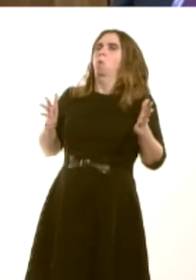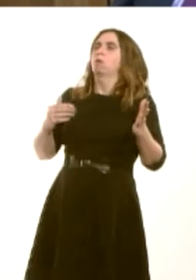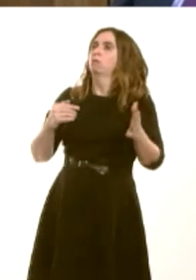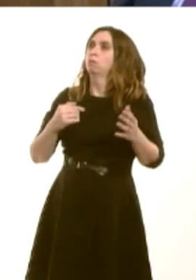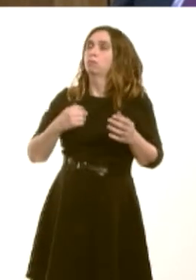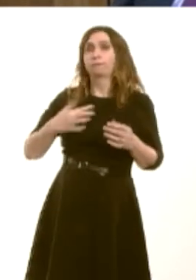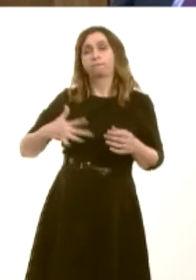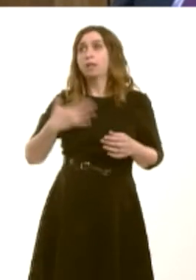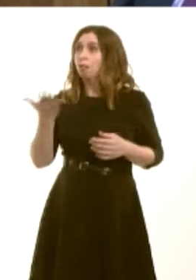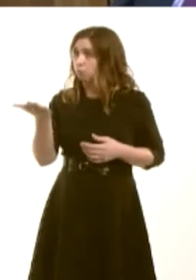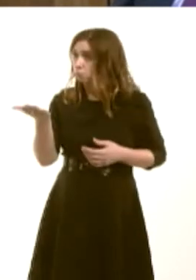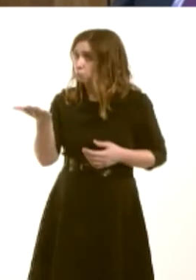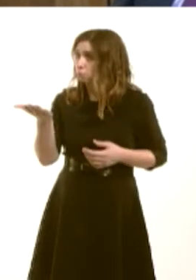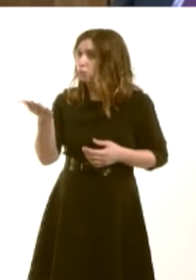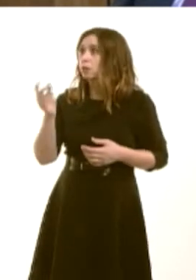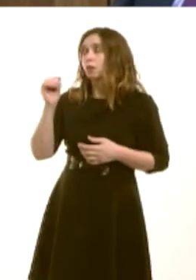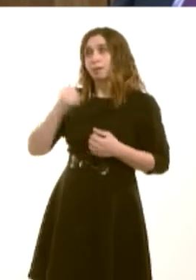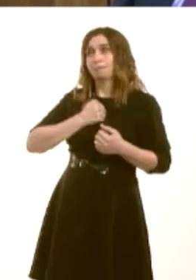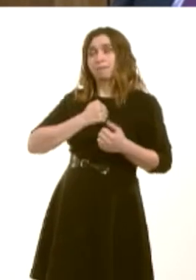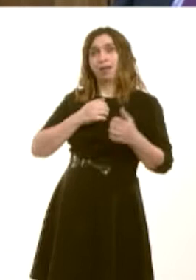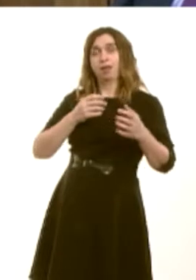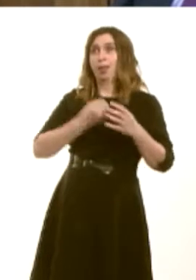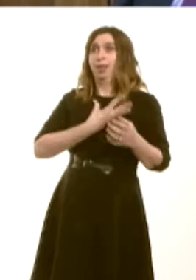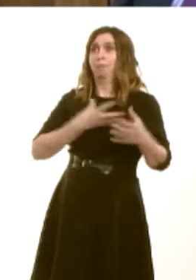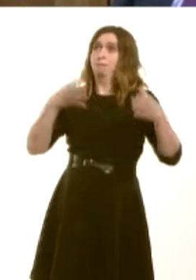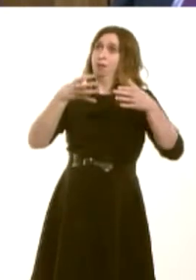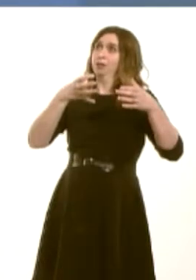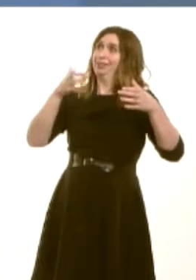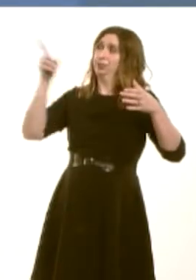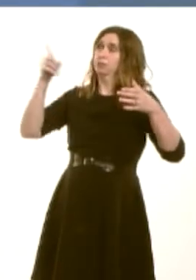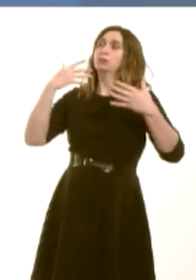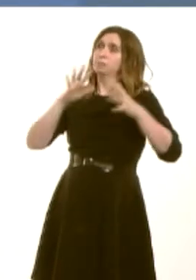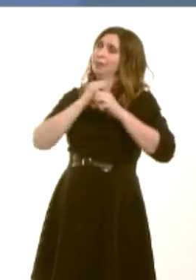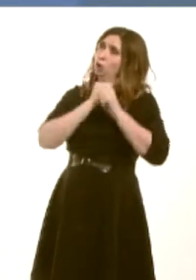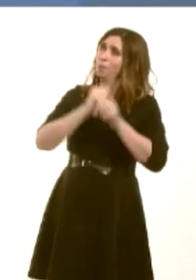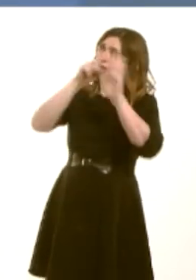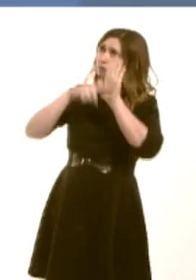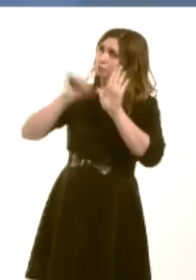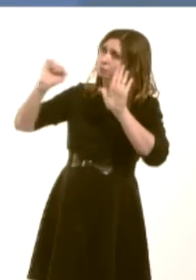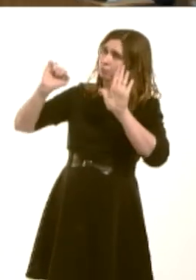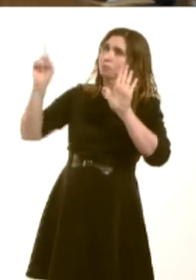to him to welcome the commitment made by my party, both at a UK level and here in Wales.